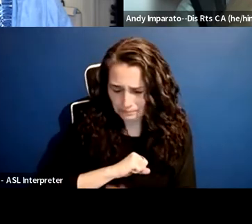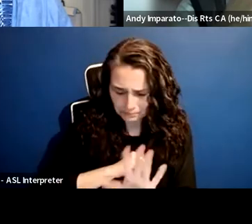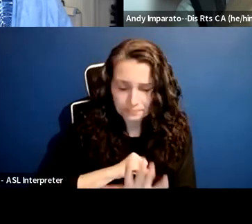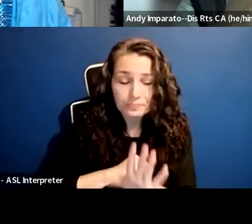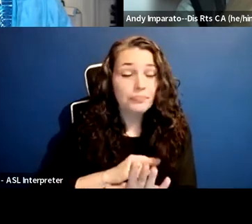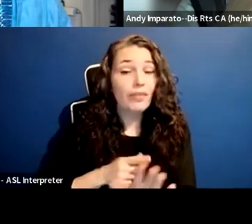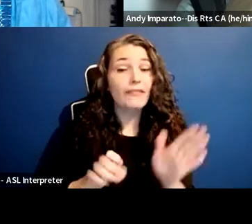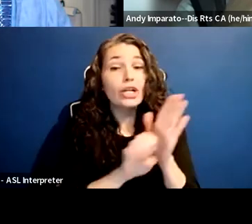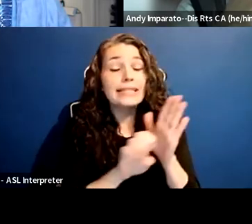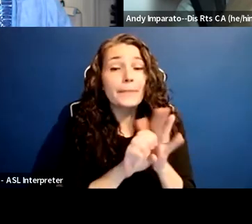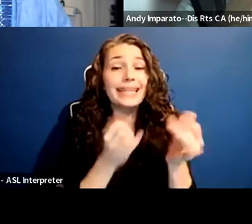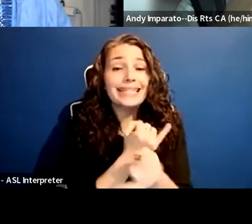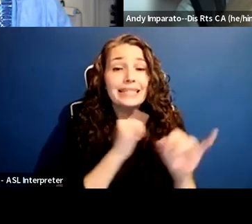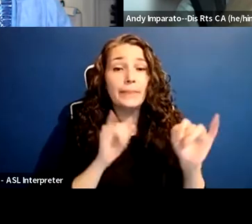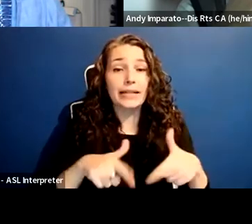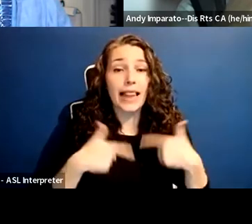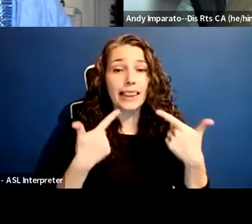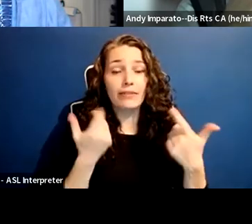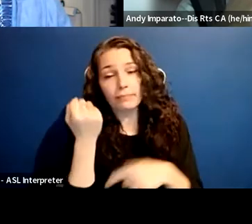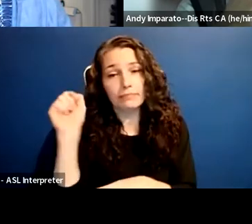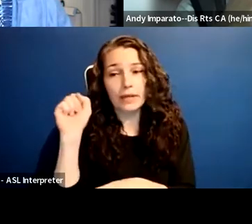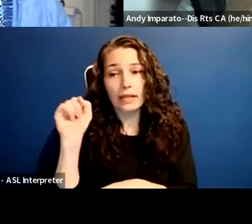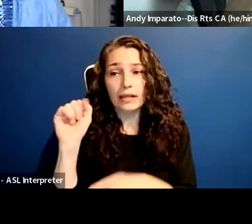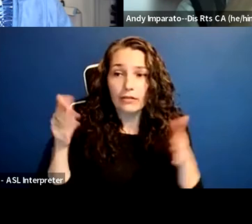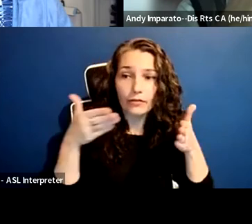in work that's gone on in the area of developmental disabilities,